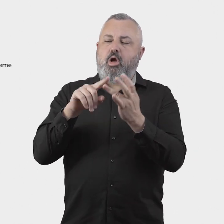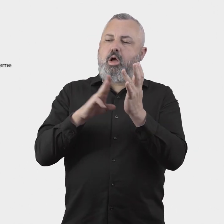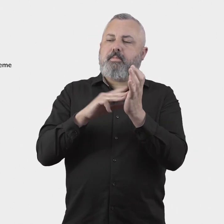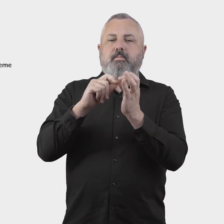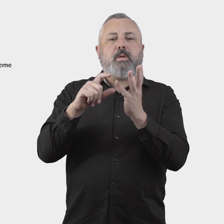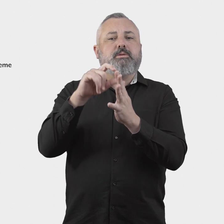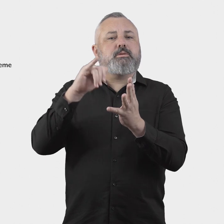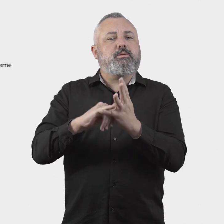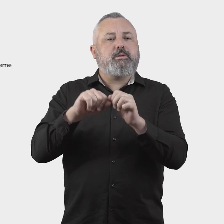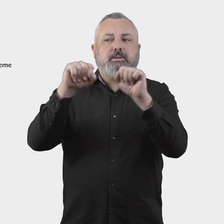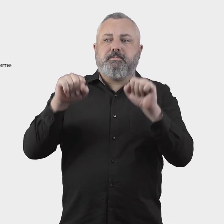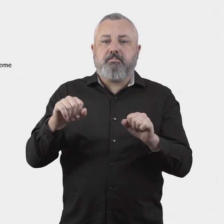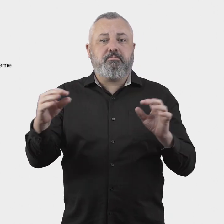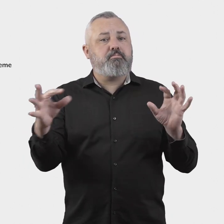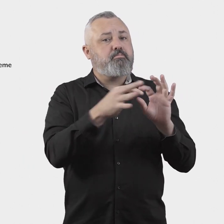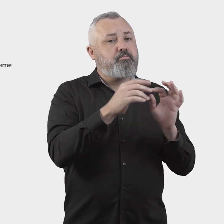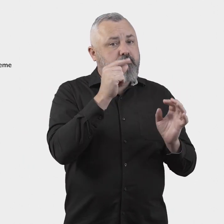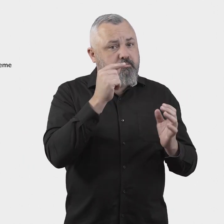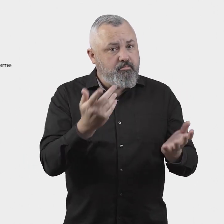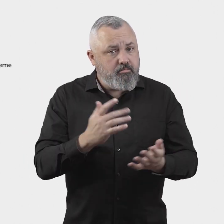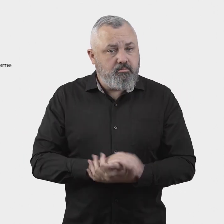the ombuds scheme by any legislation or instrument